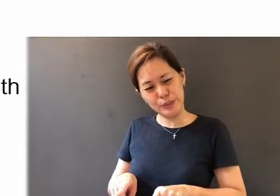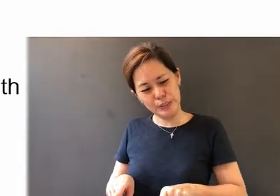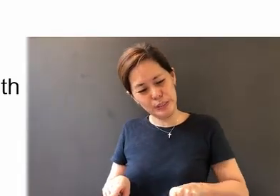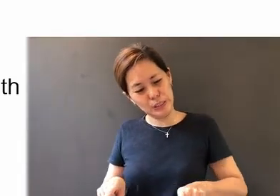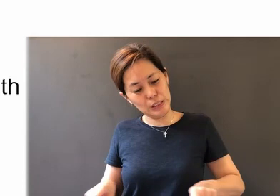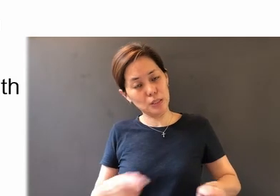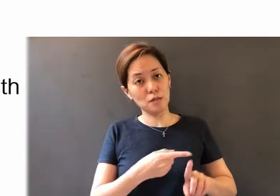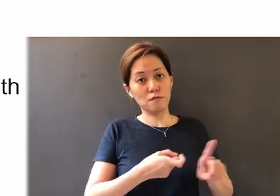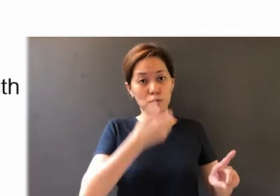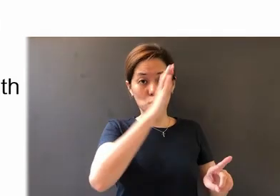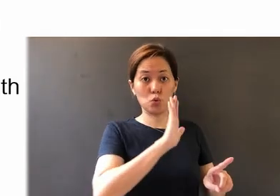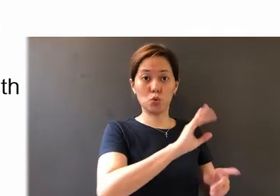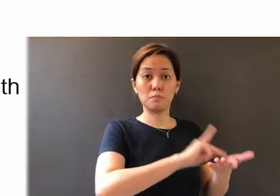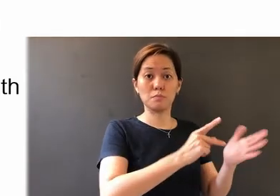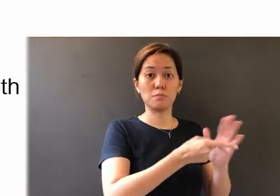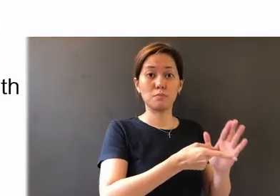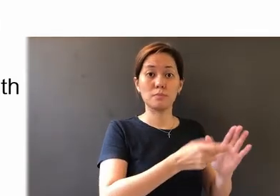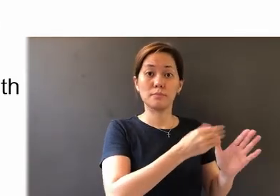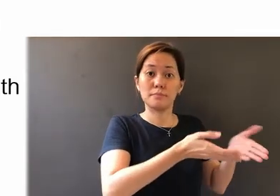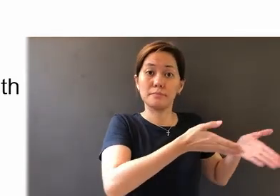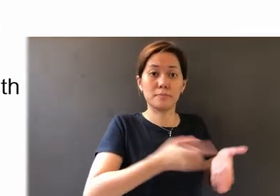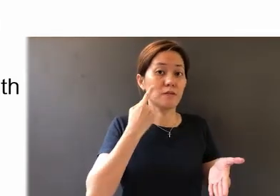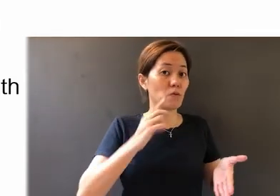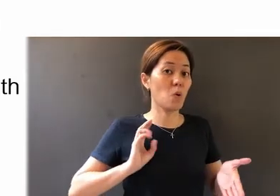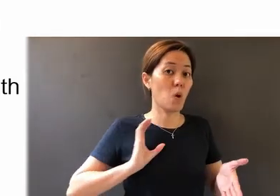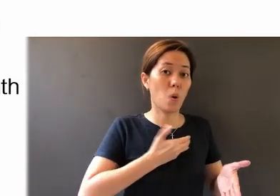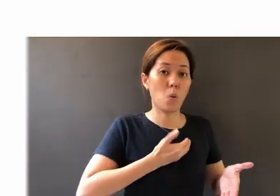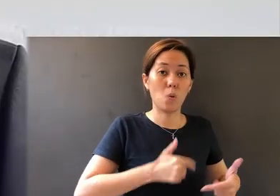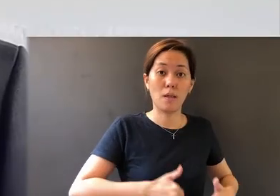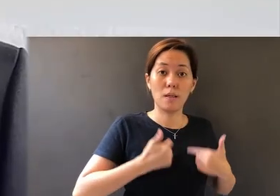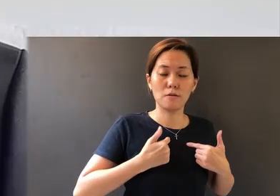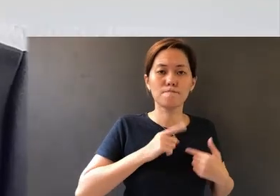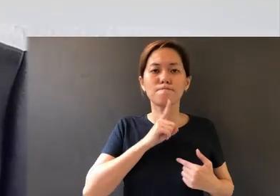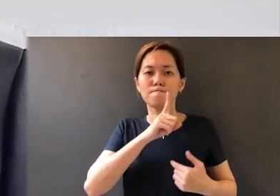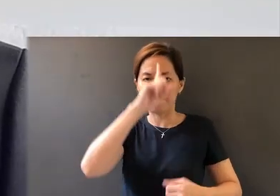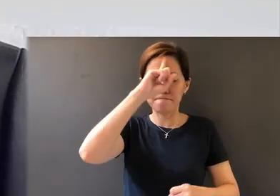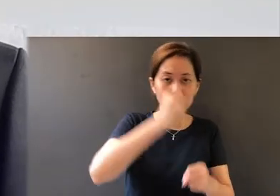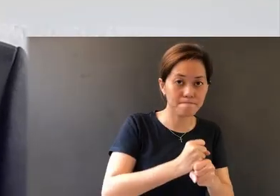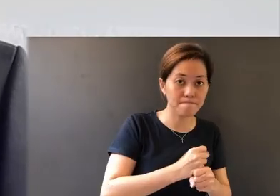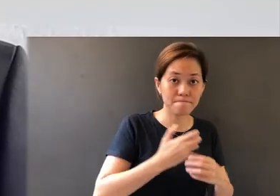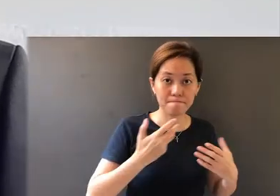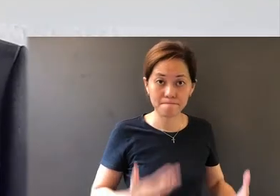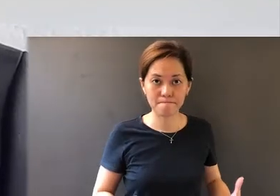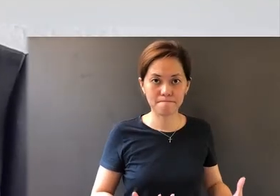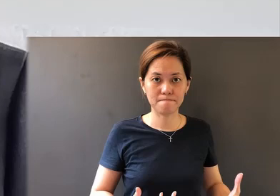and plan for our lives. So real faith in us will reject